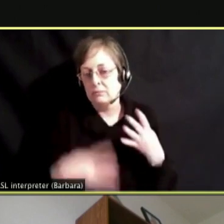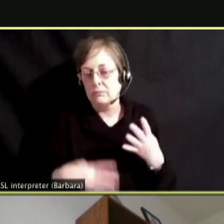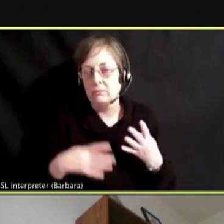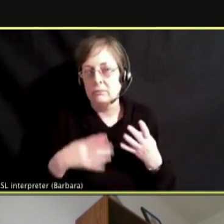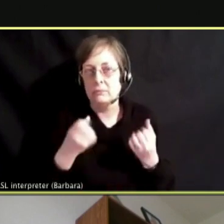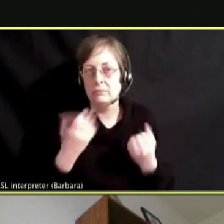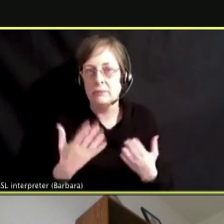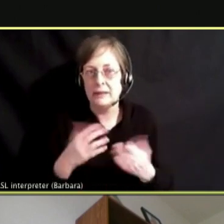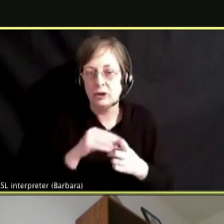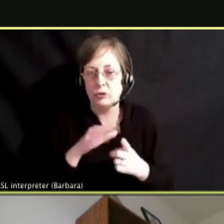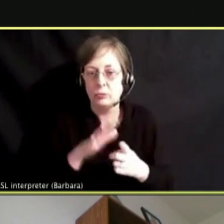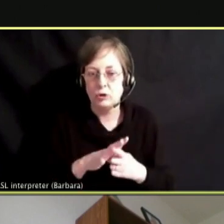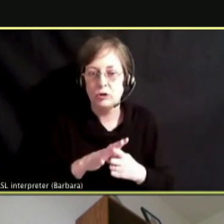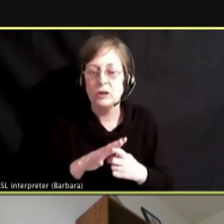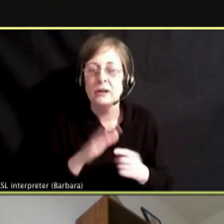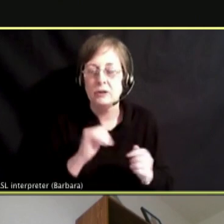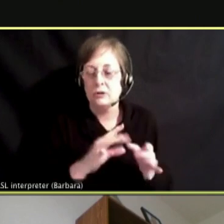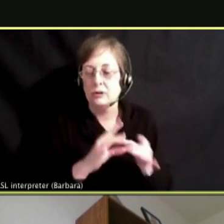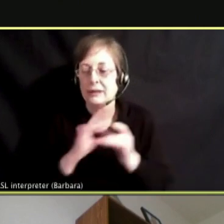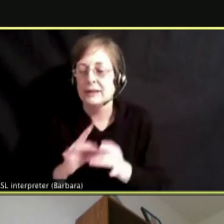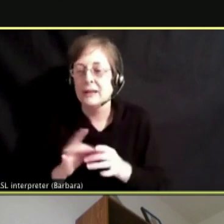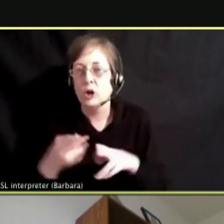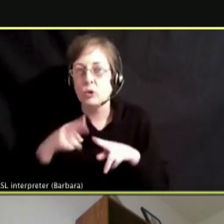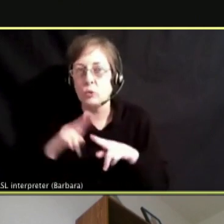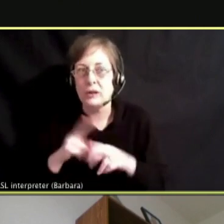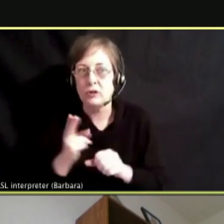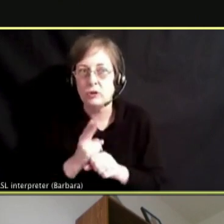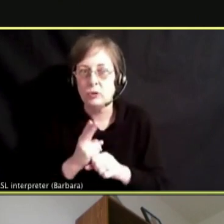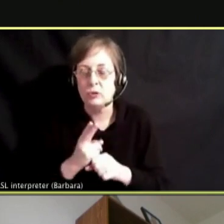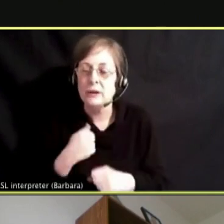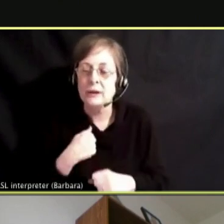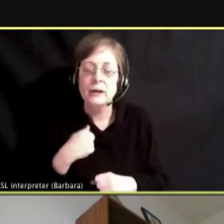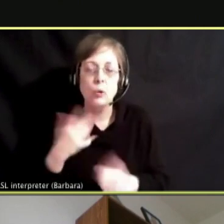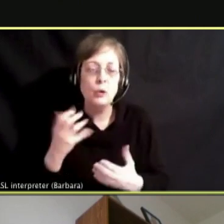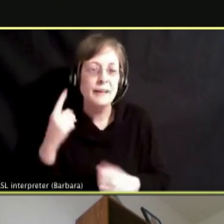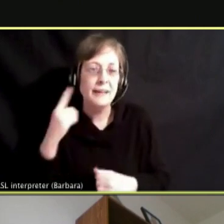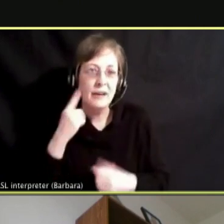BUT I WOULD LIKE TO HEAR FROM THE STUDENTS AND WHAT THEY THINK ABOUT, WHAT THEY HAVE